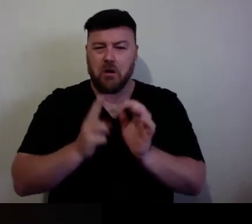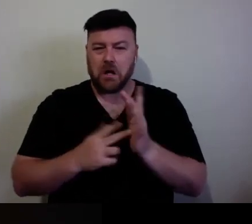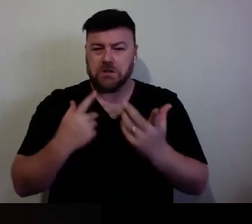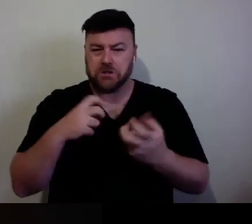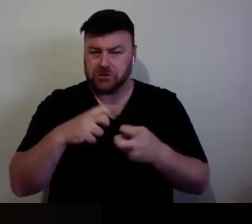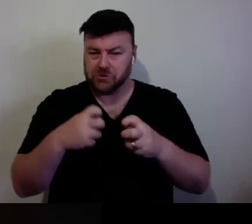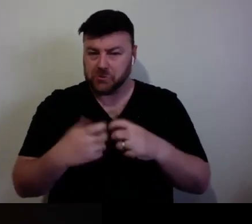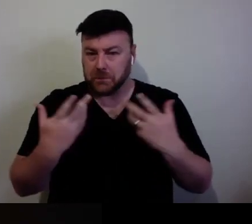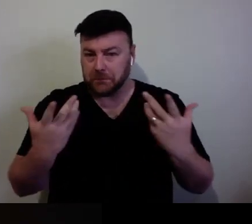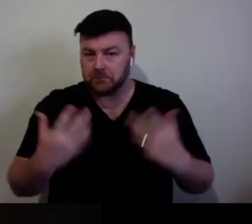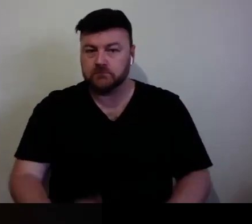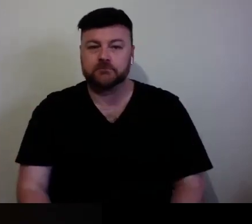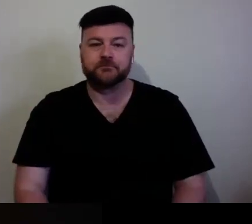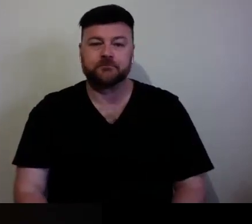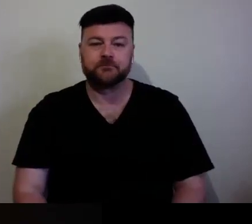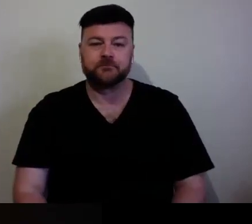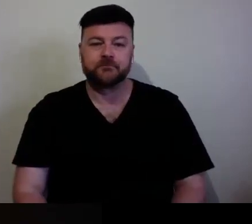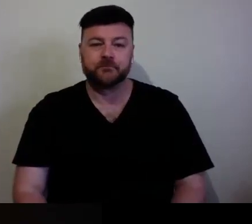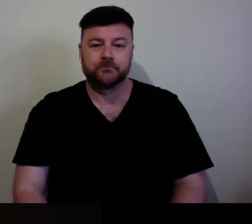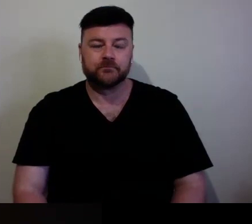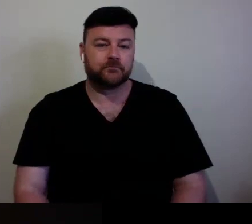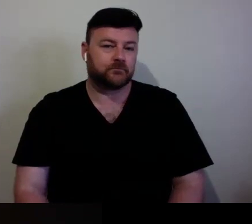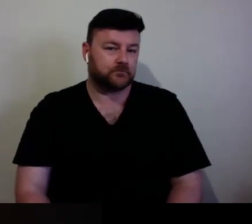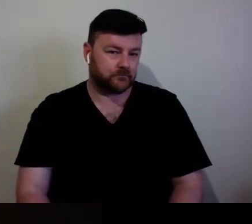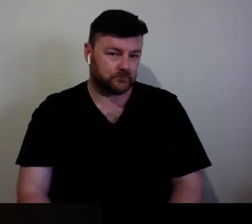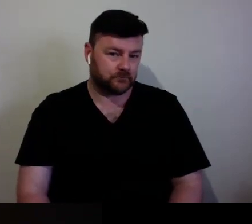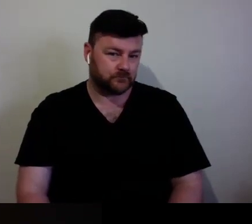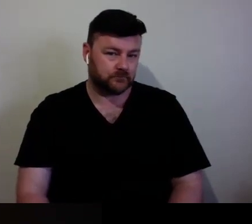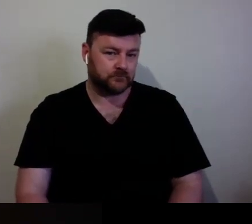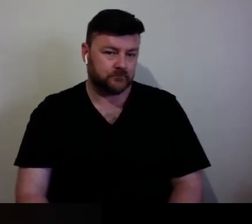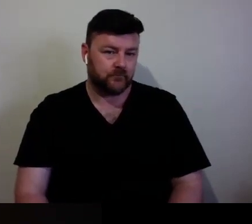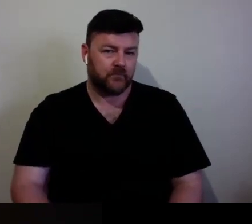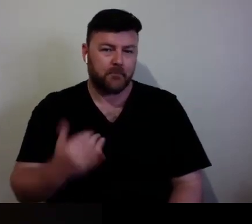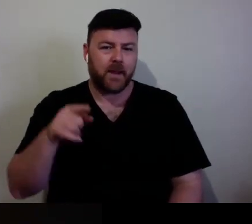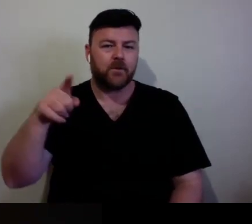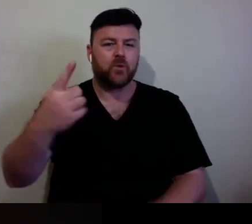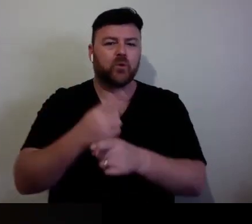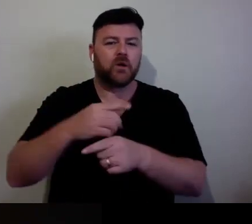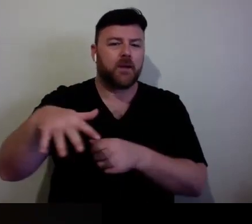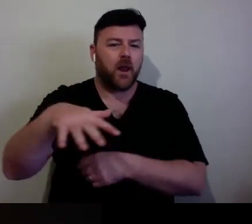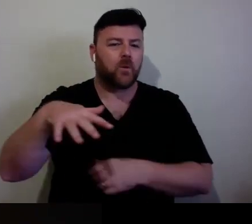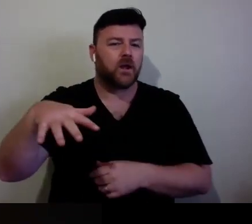are - I think you're talking about location sensitive?